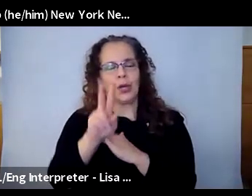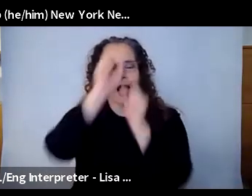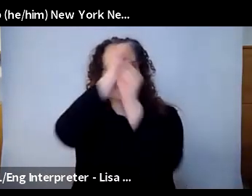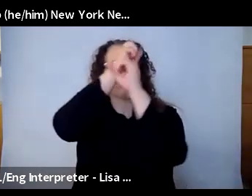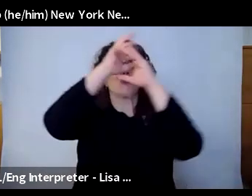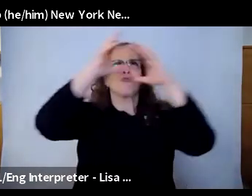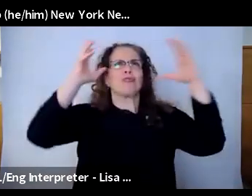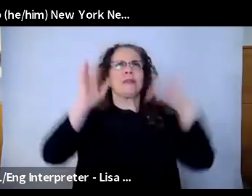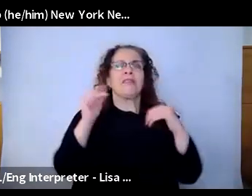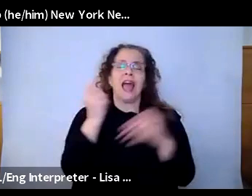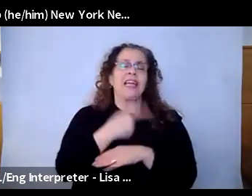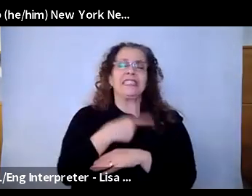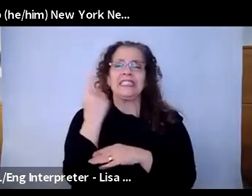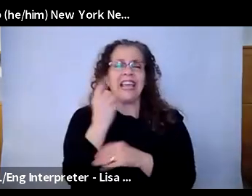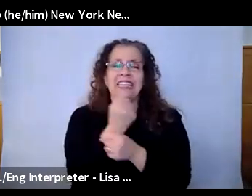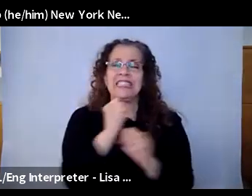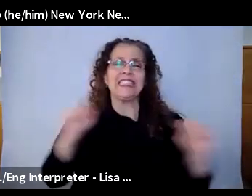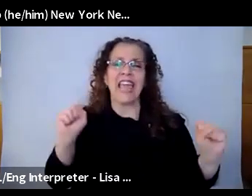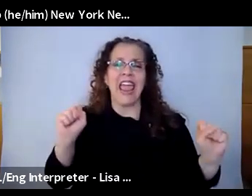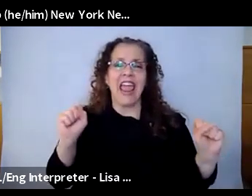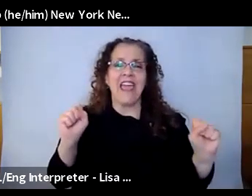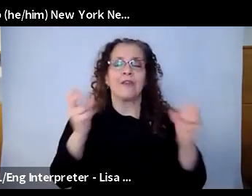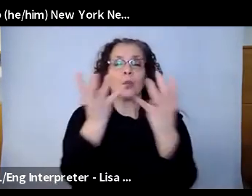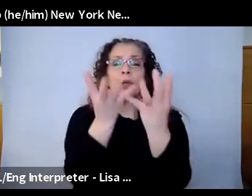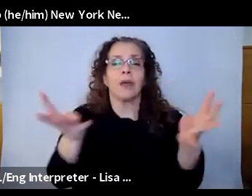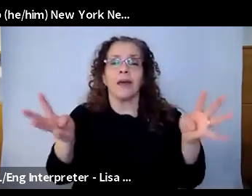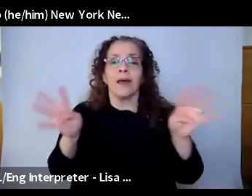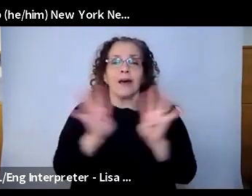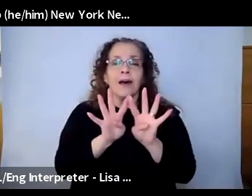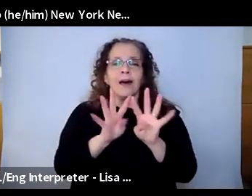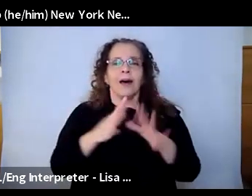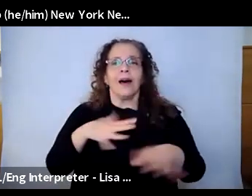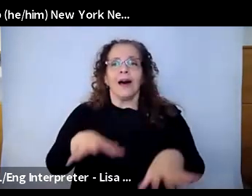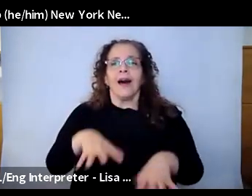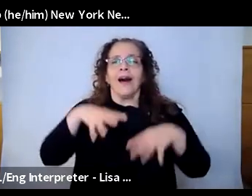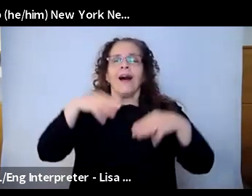safely all take a collective breath standing in a circle. But